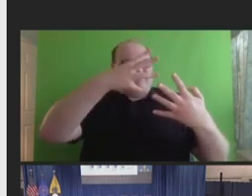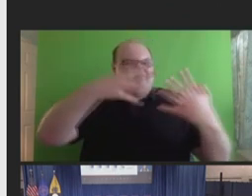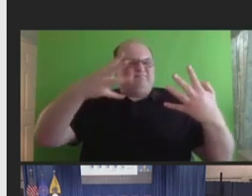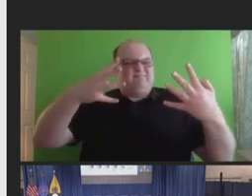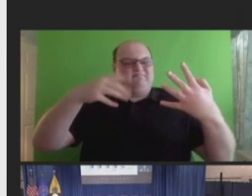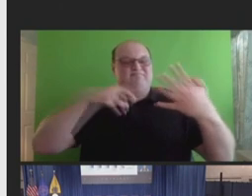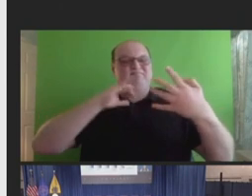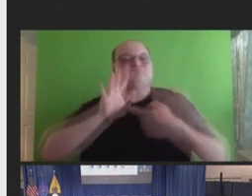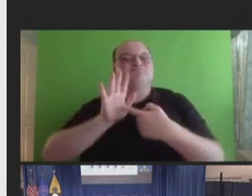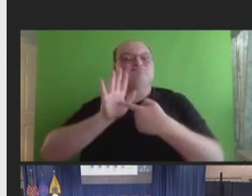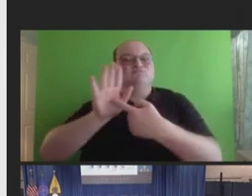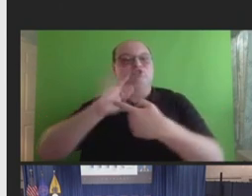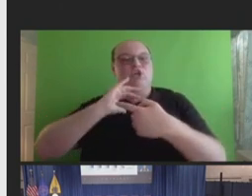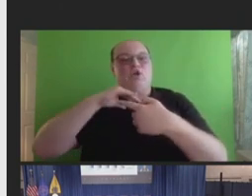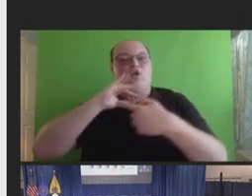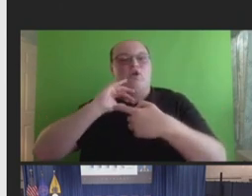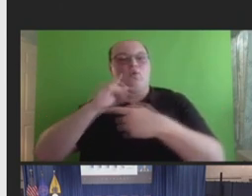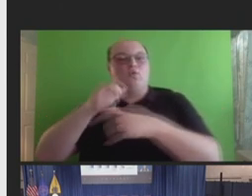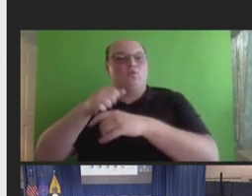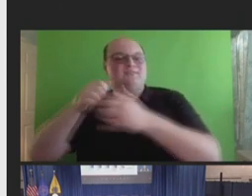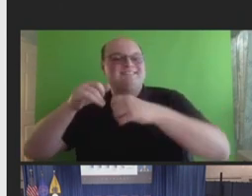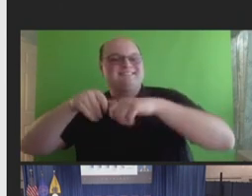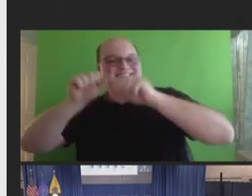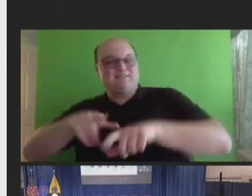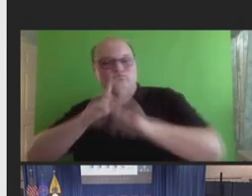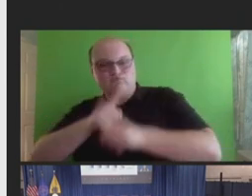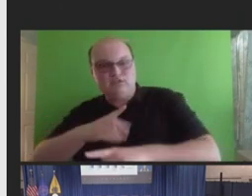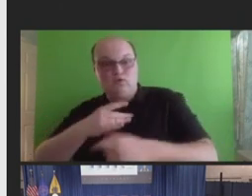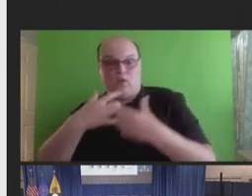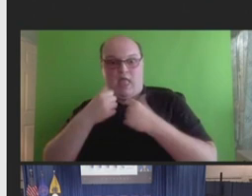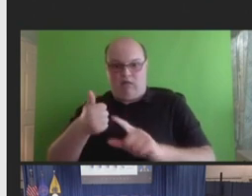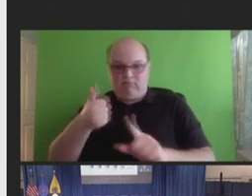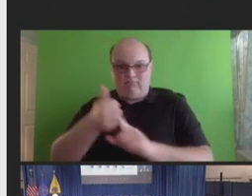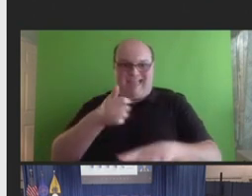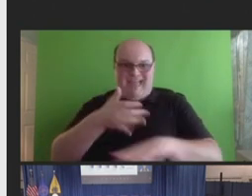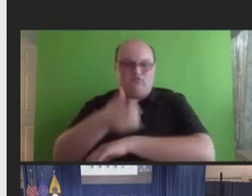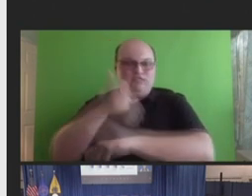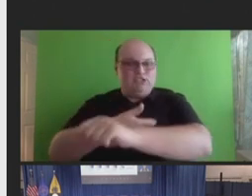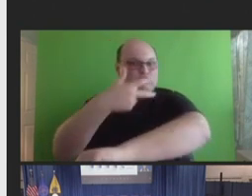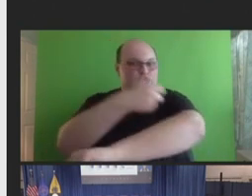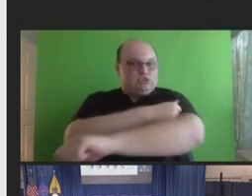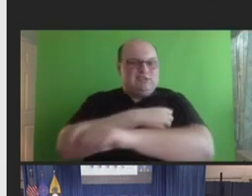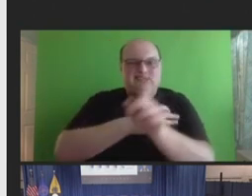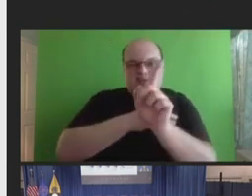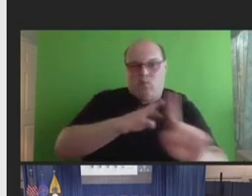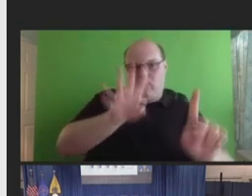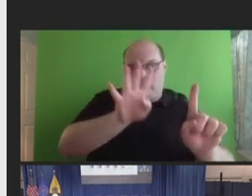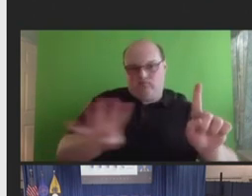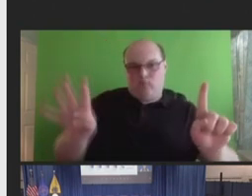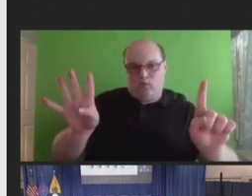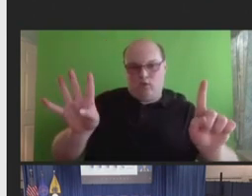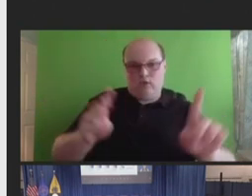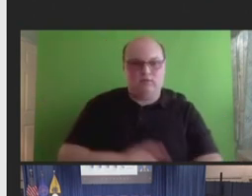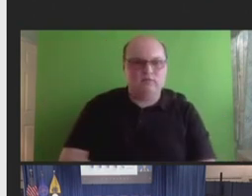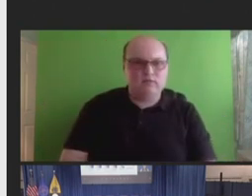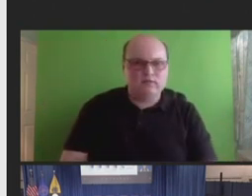reactions and health impacts reported after each dose, doses one through four. Local injection